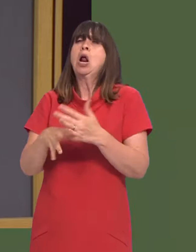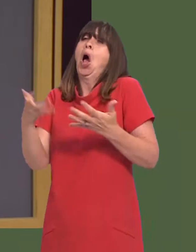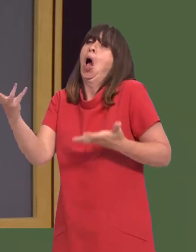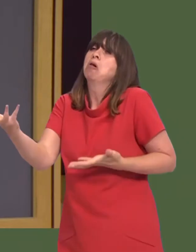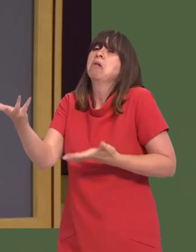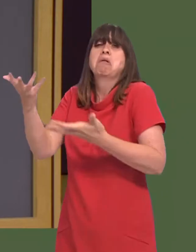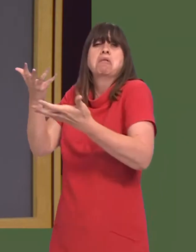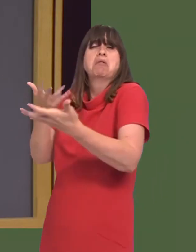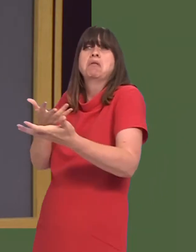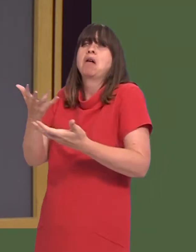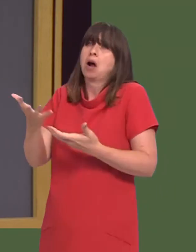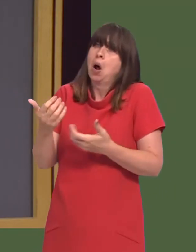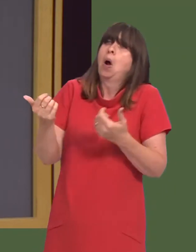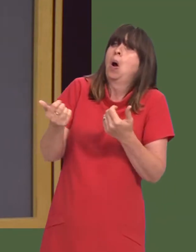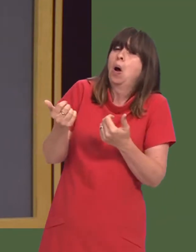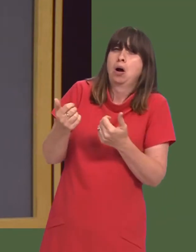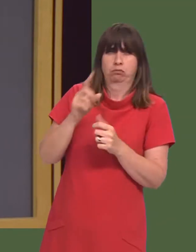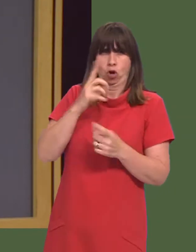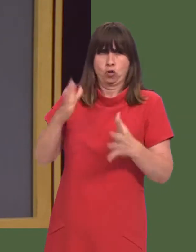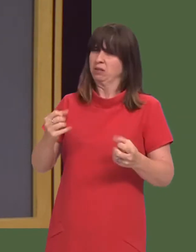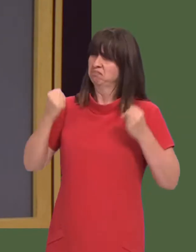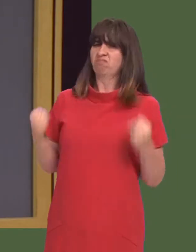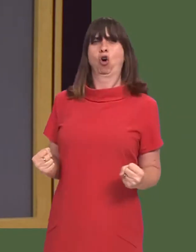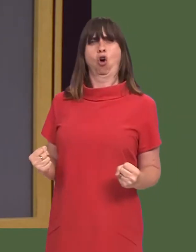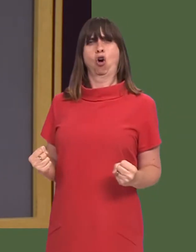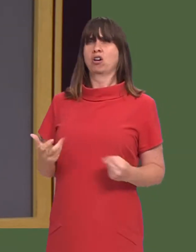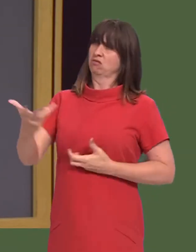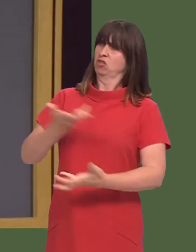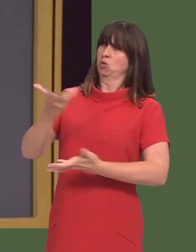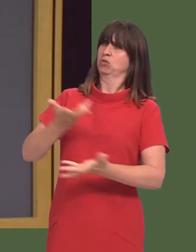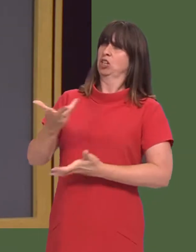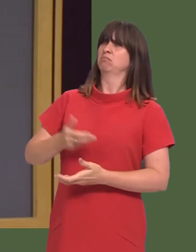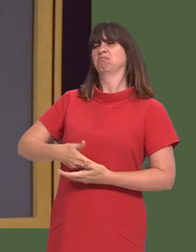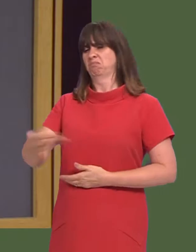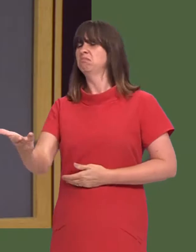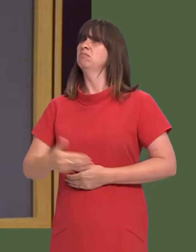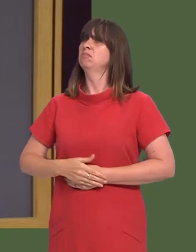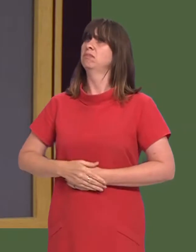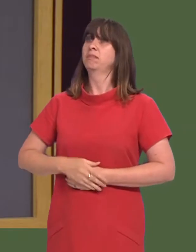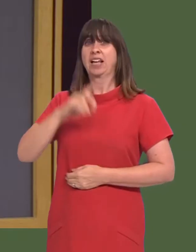If you go into a negotiation accepting the fundamental tenets of the other sideís arguments,